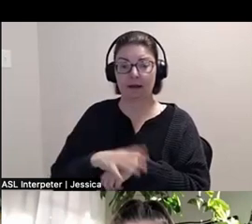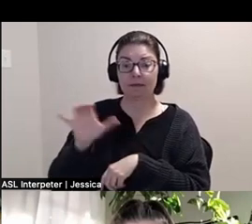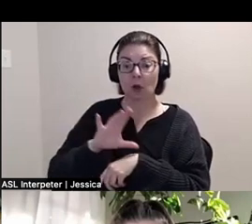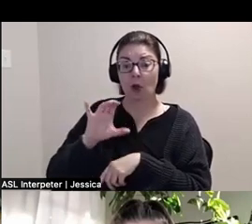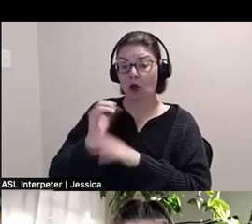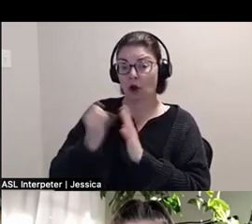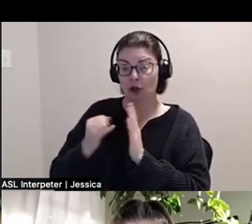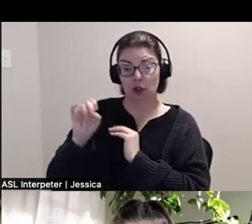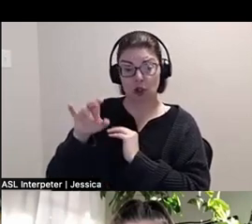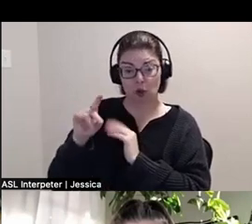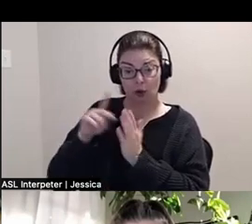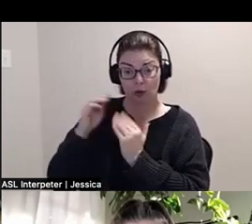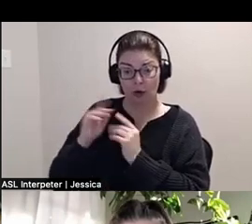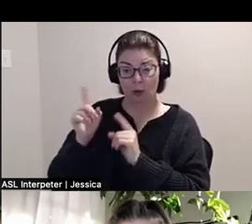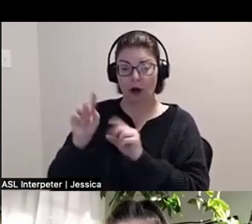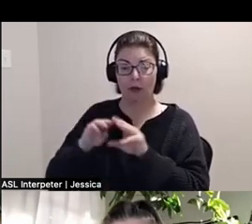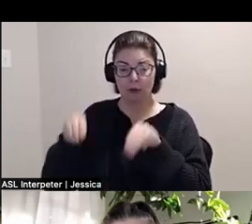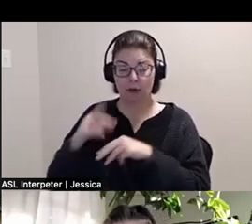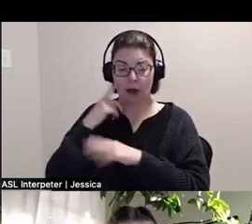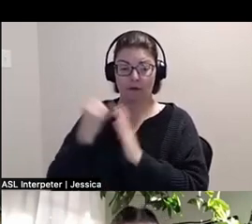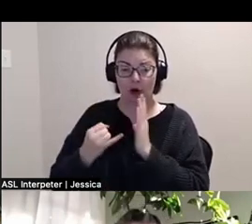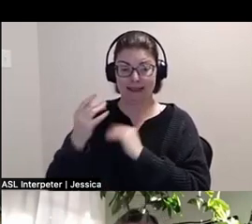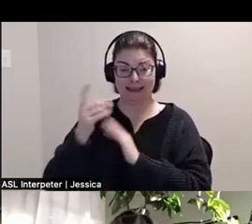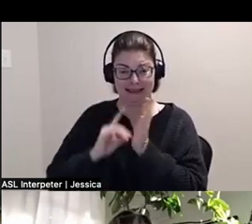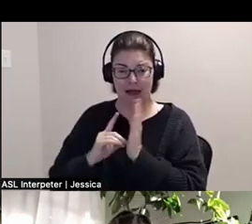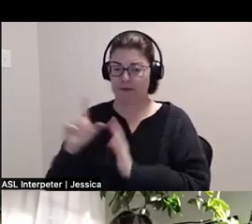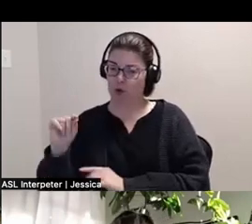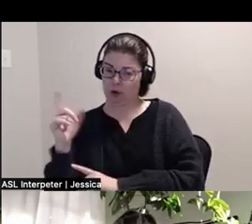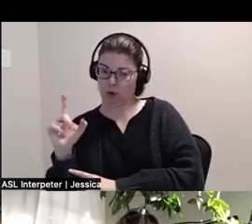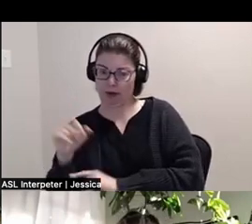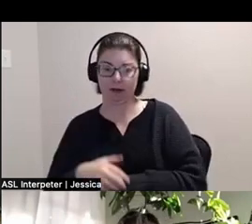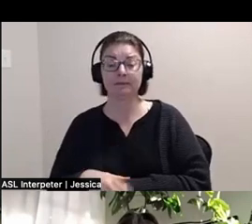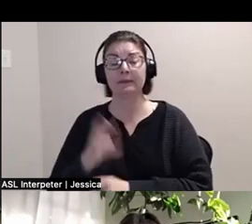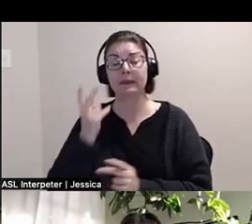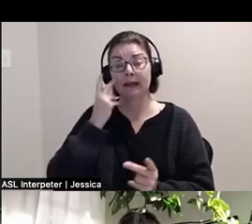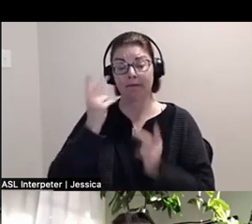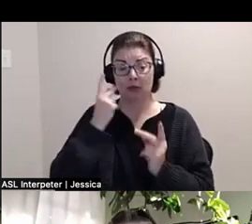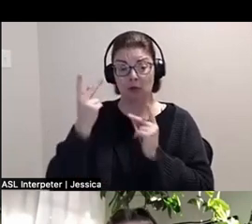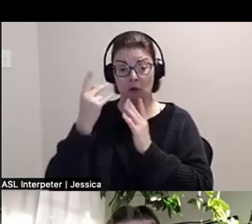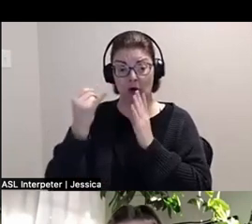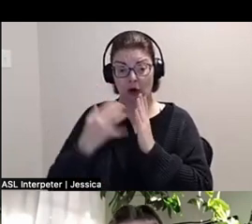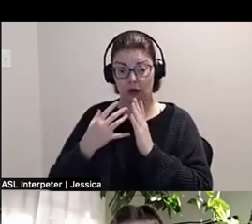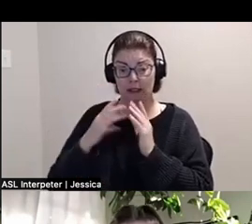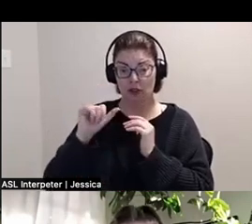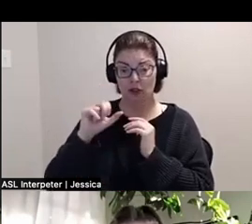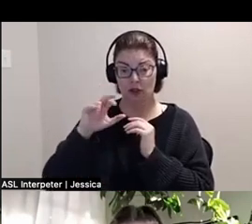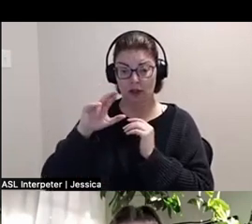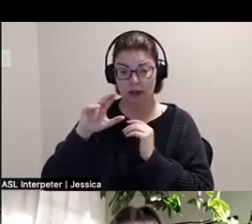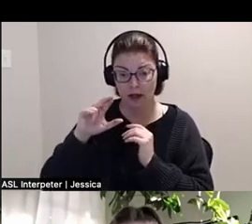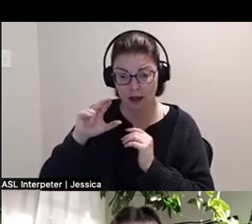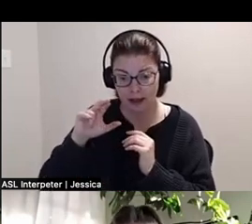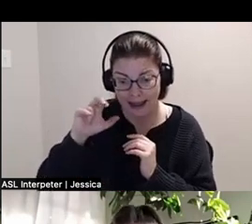the artist, Visual Artist AIRspace Residency at Abrons Arts Center and they are currently